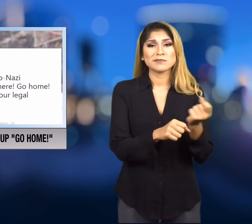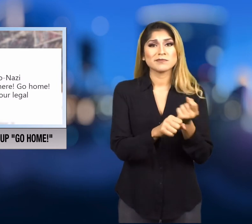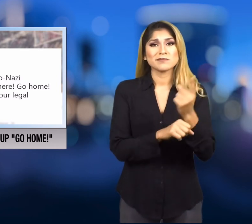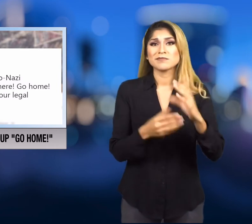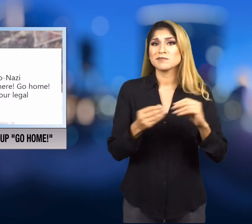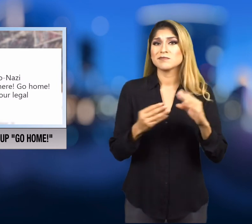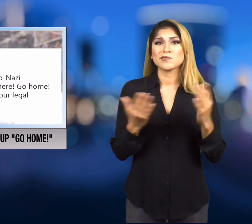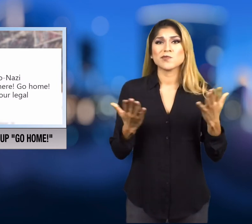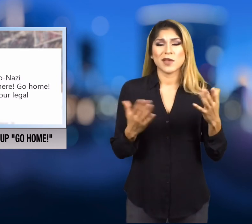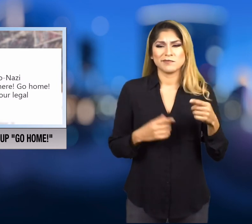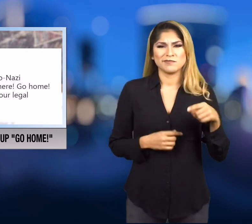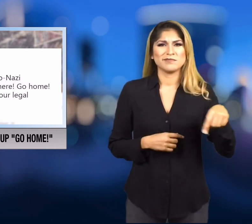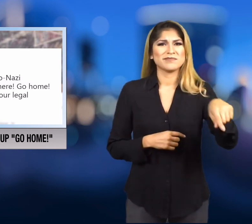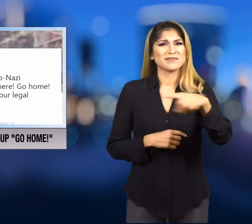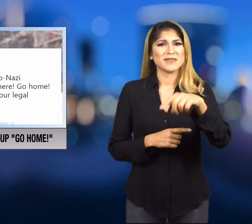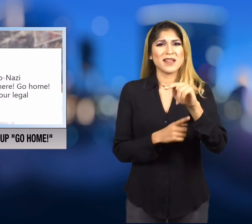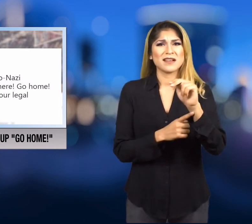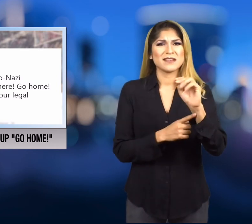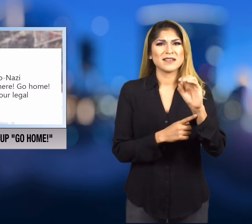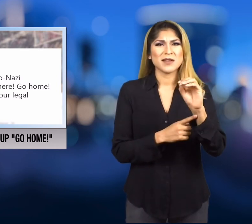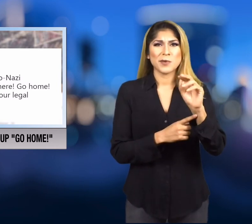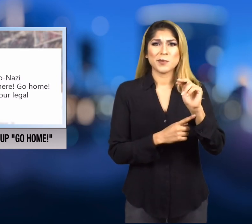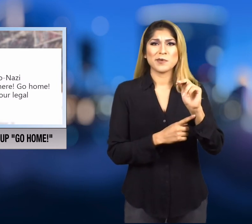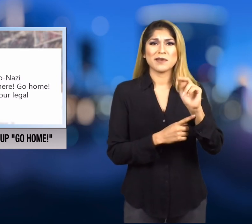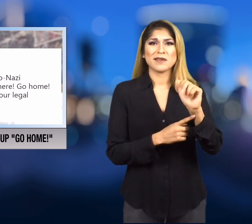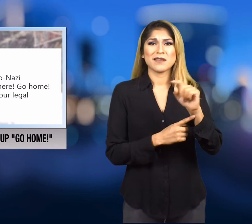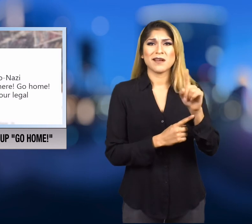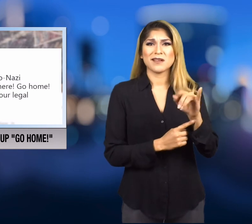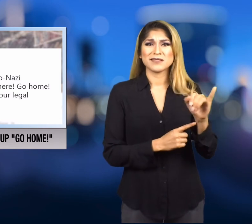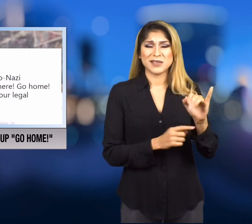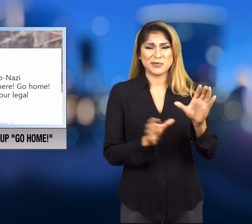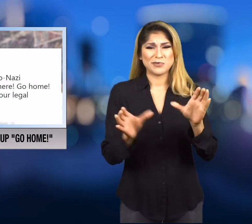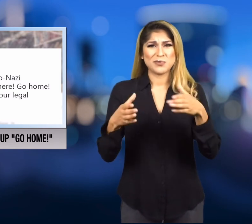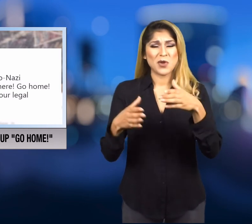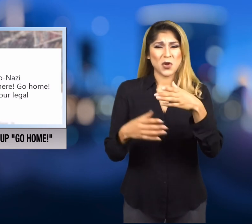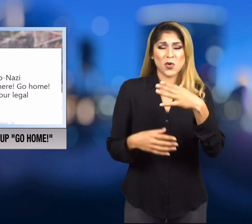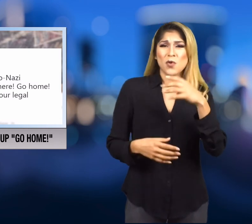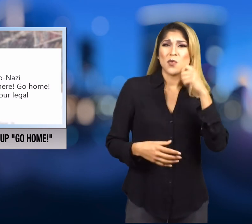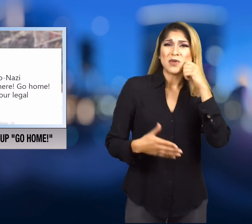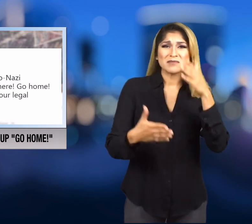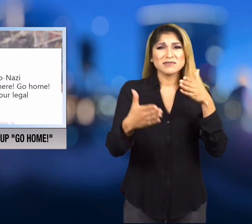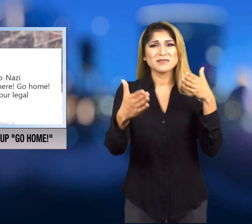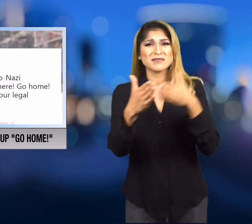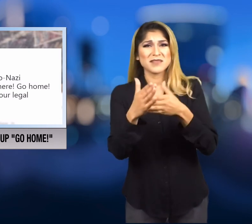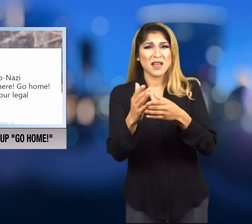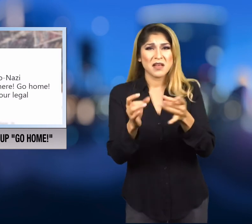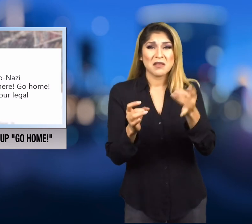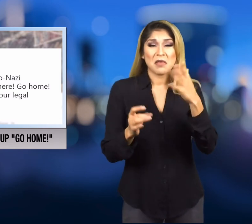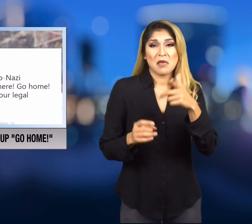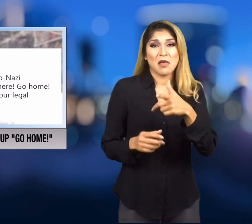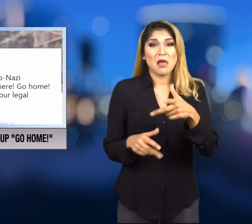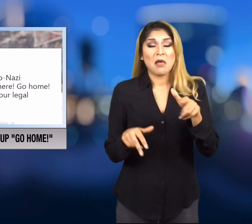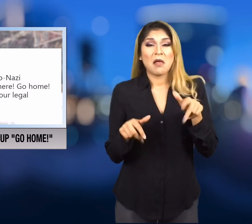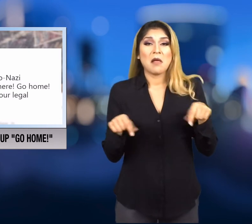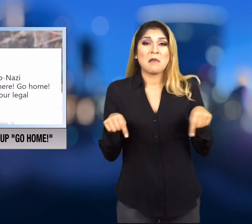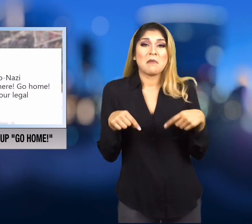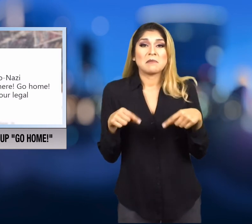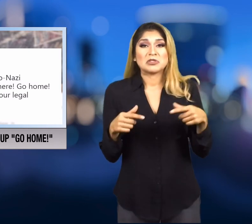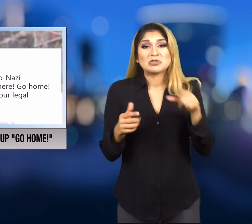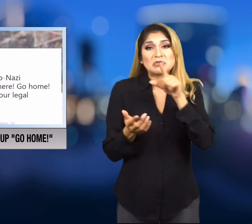"Another despicable visit by neo-Nazi cowards.